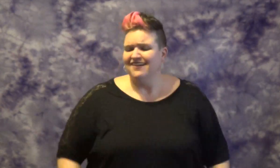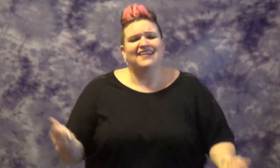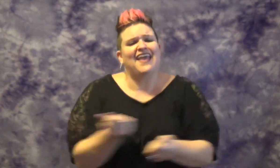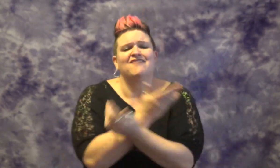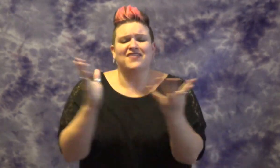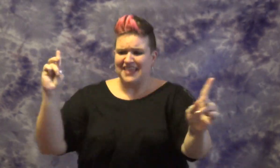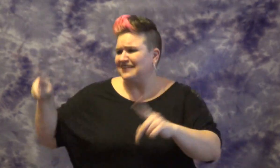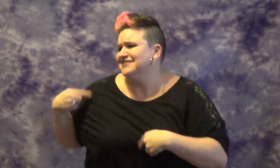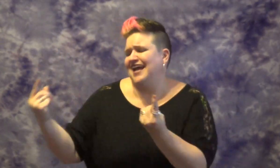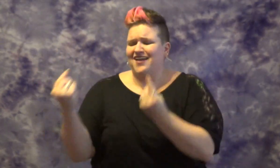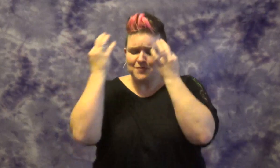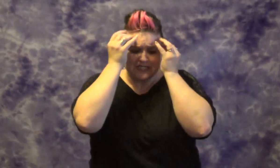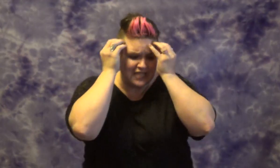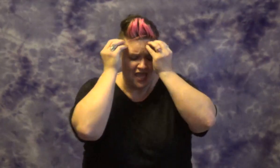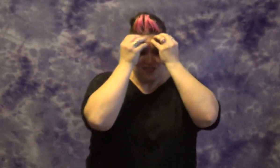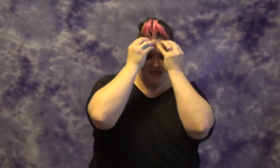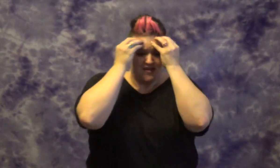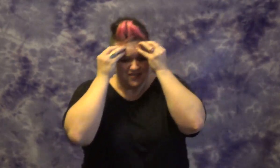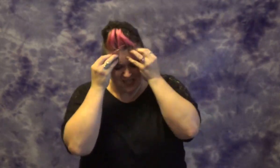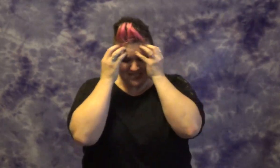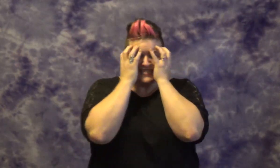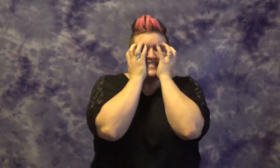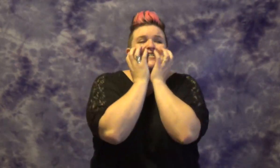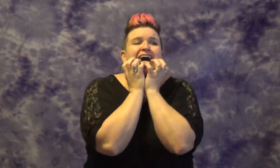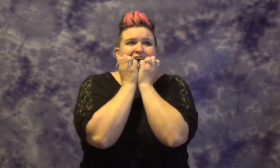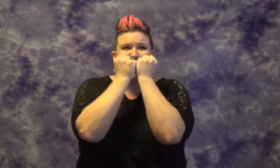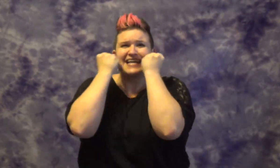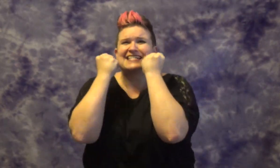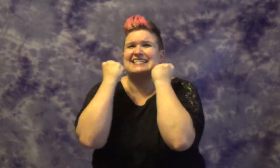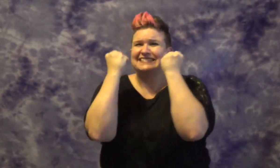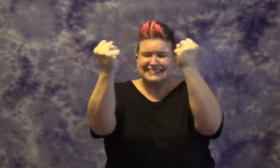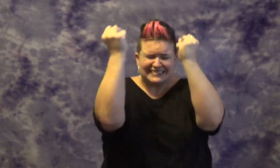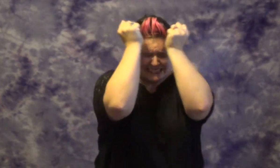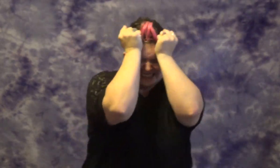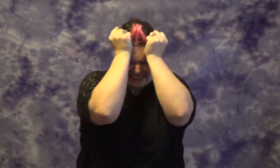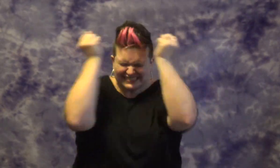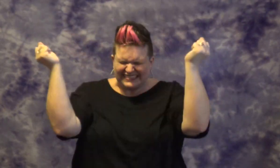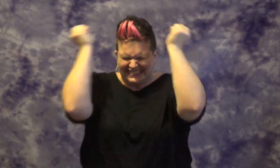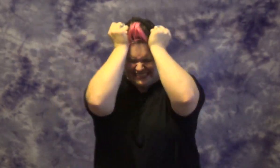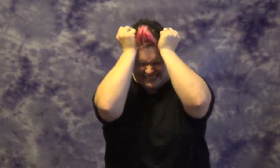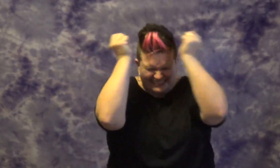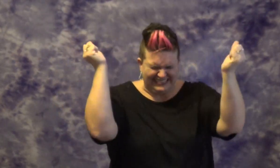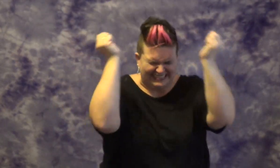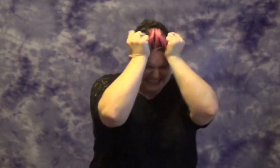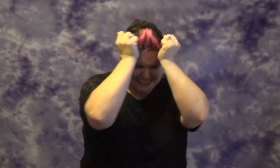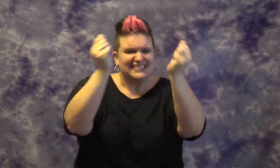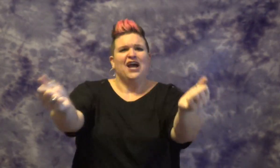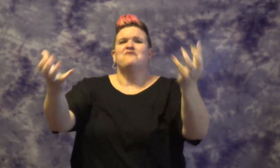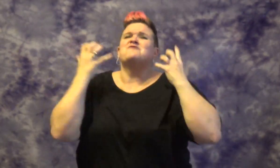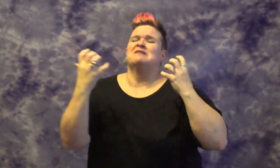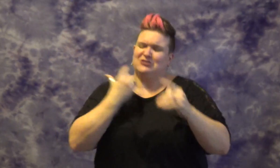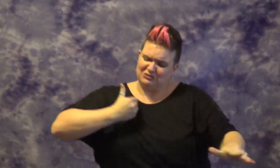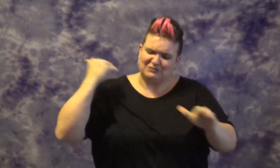EVERYTHING SINCE ME THINK LEFT INSIDE HEAD